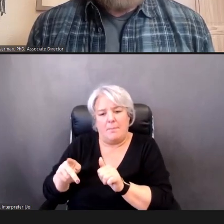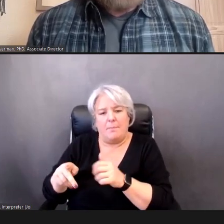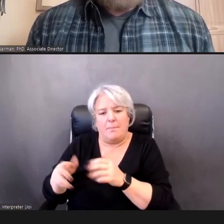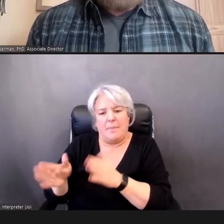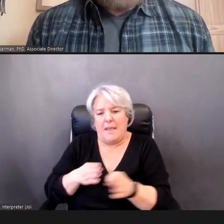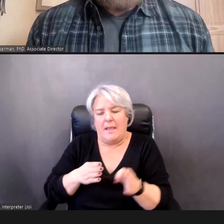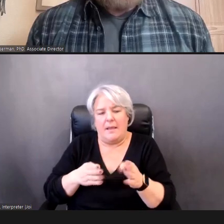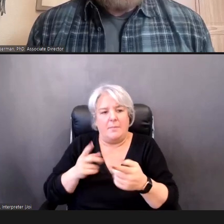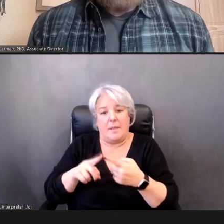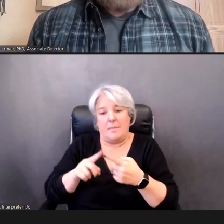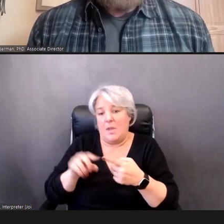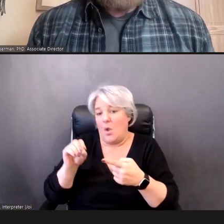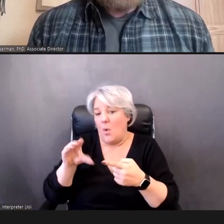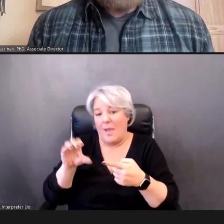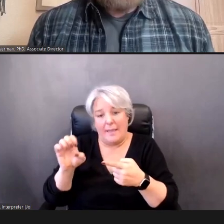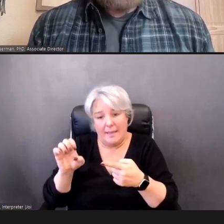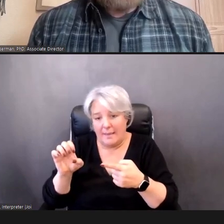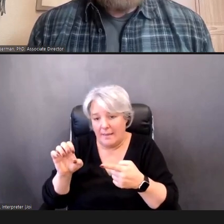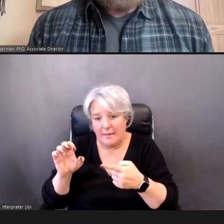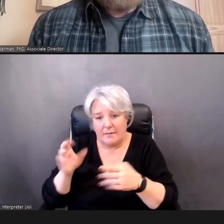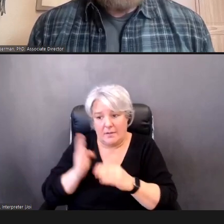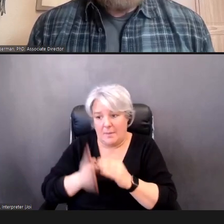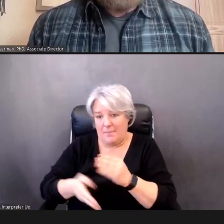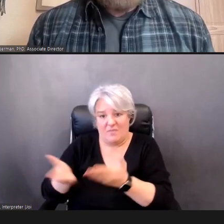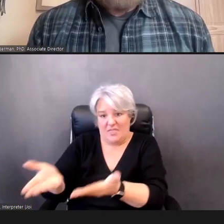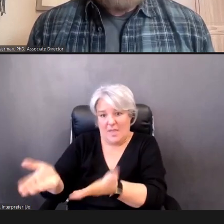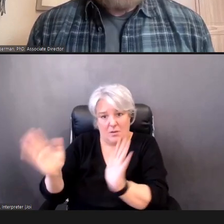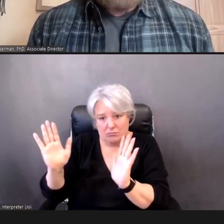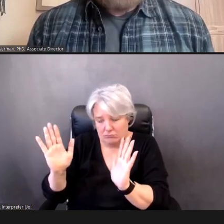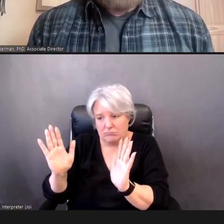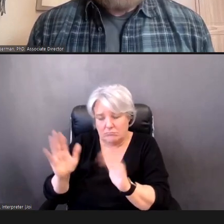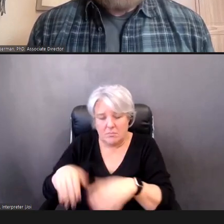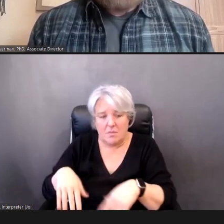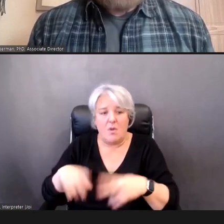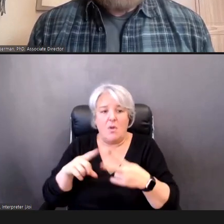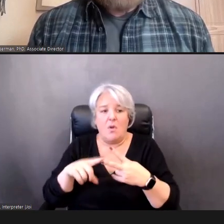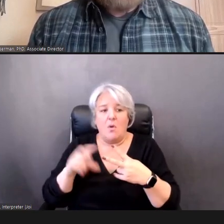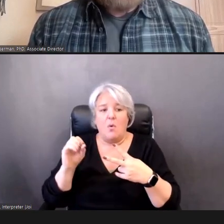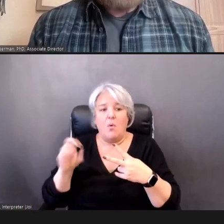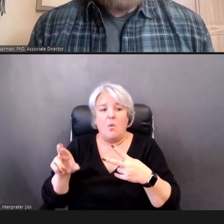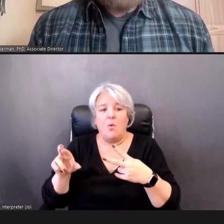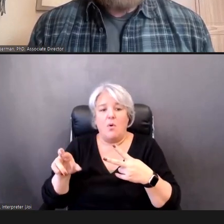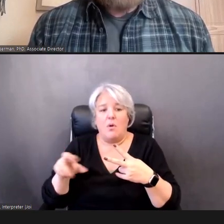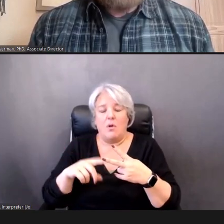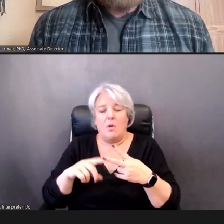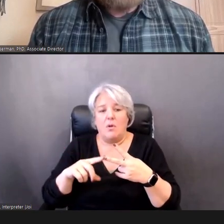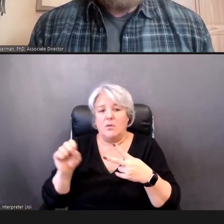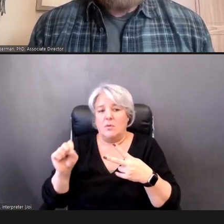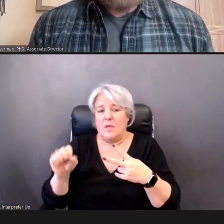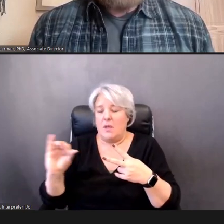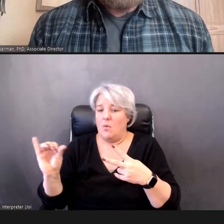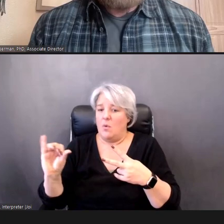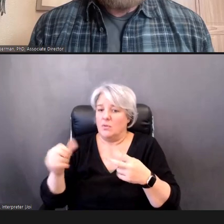the Child with you there. Or, you could also try your PureTone screening on another day,